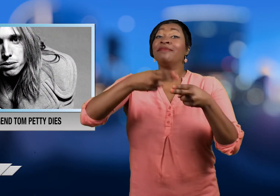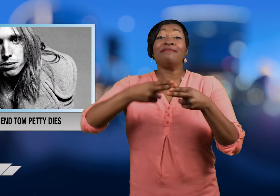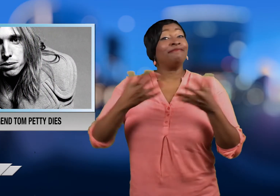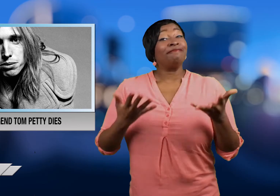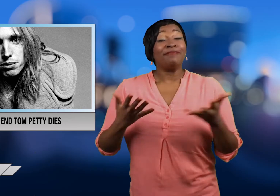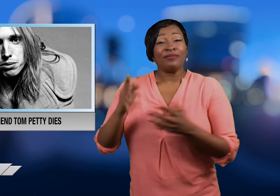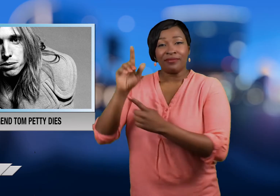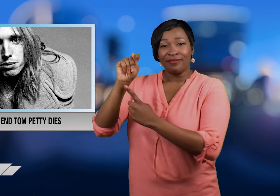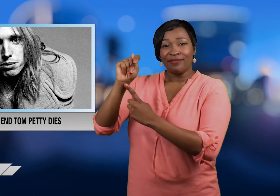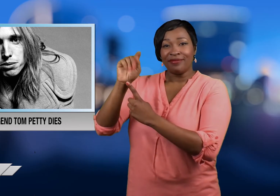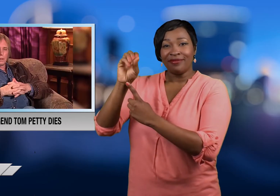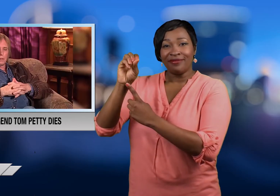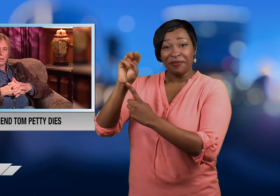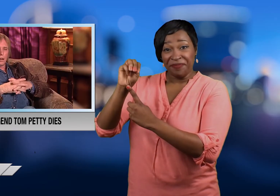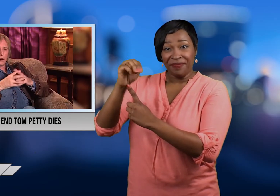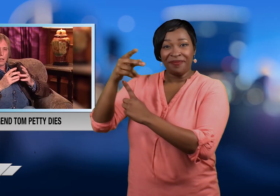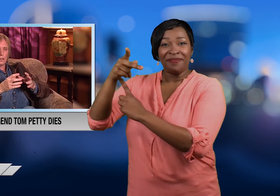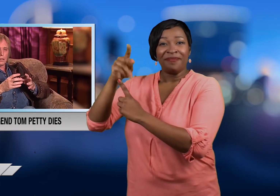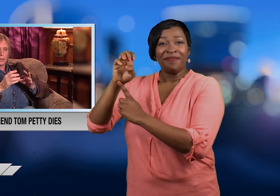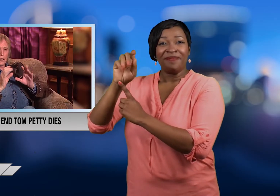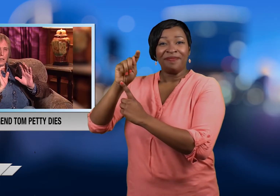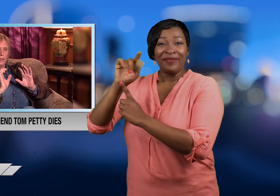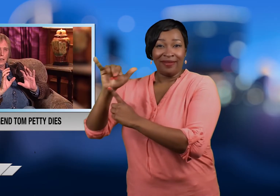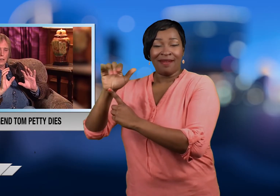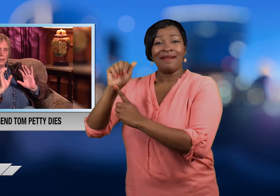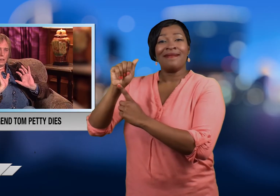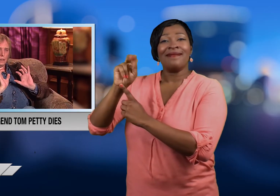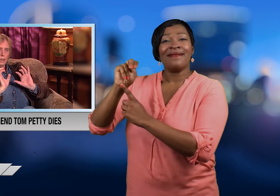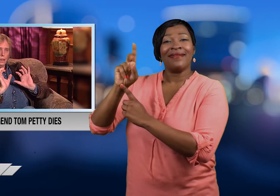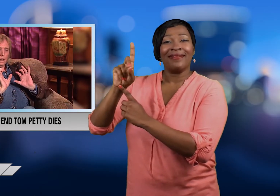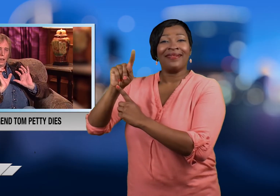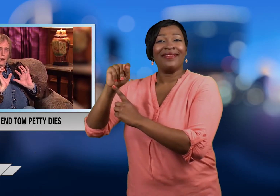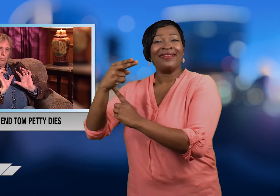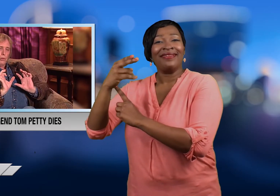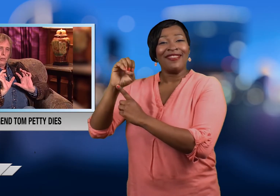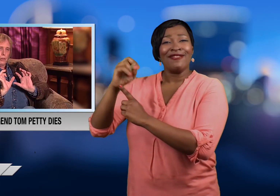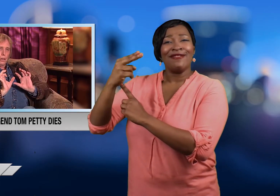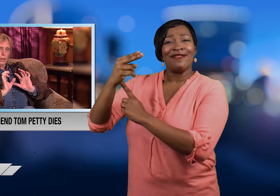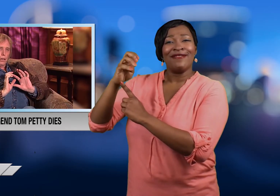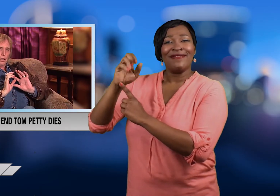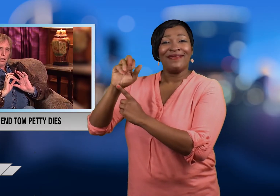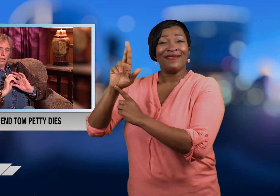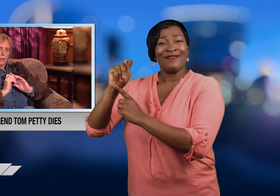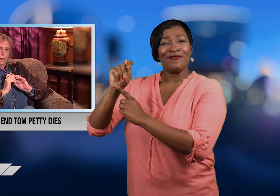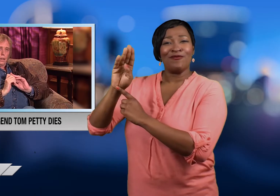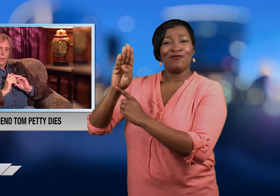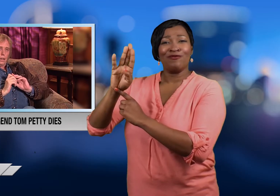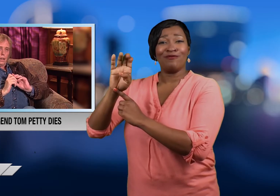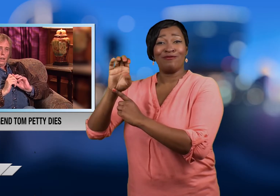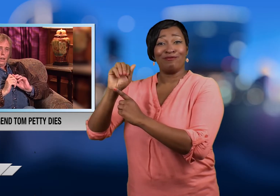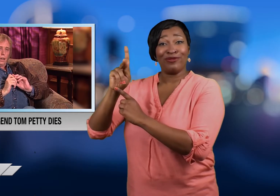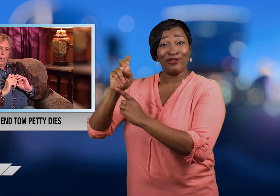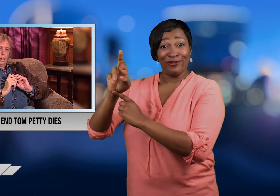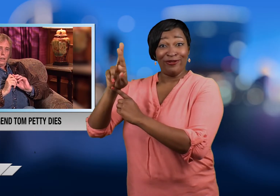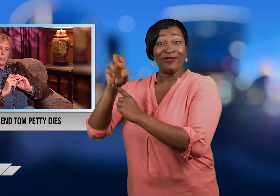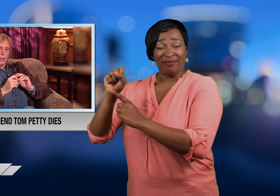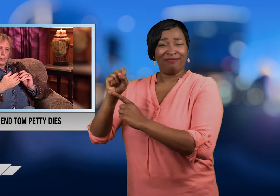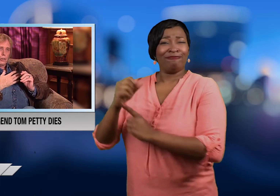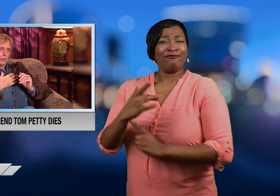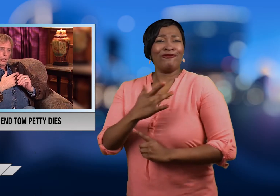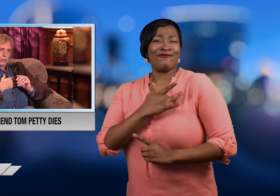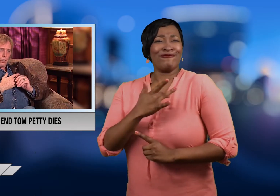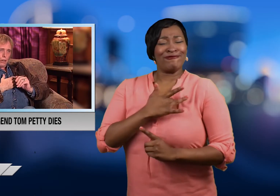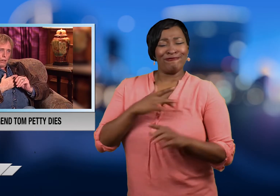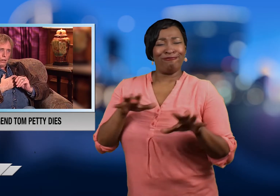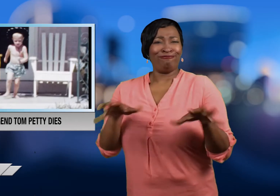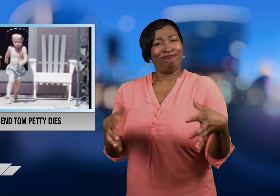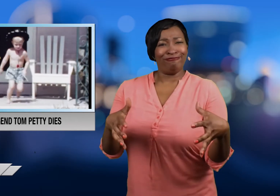Tom Petty and the Heartbreakers.